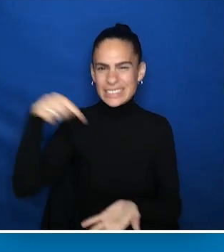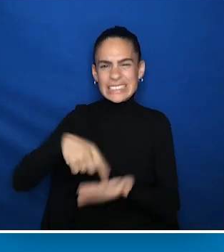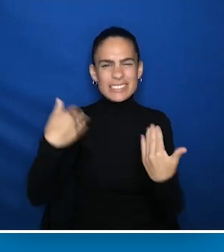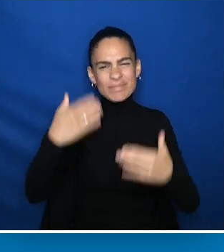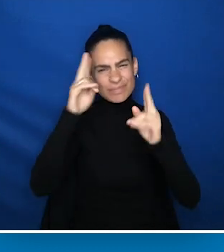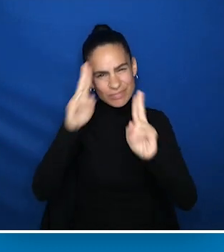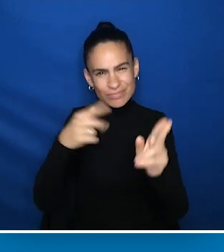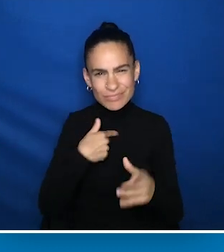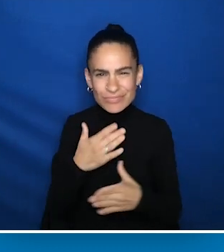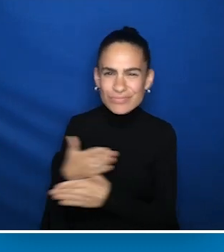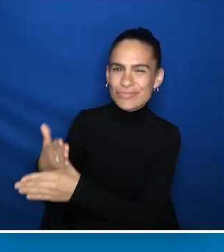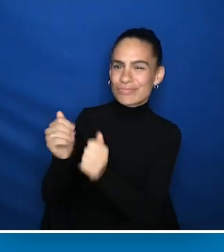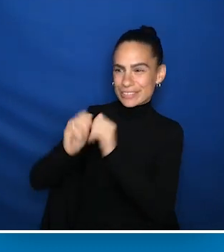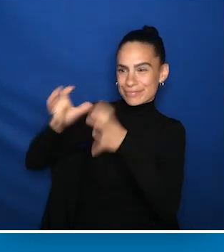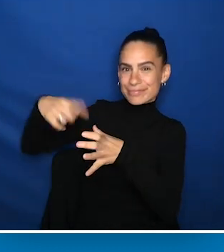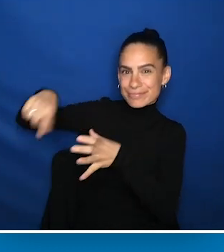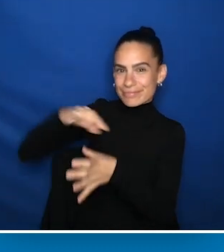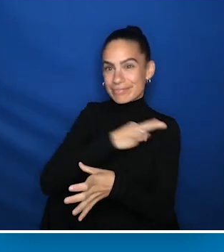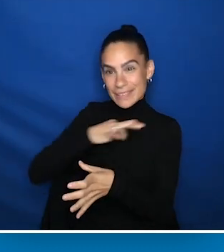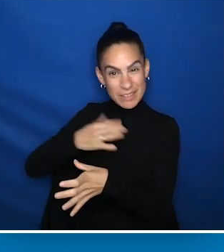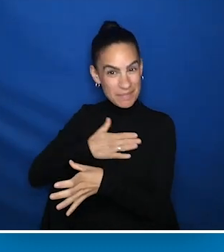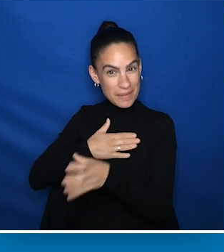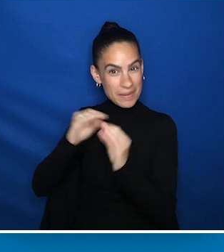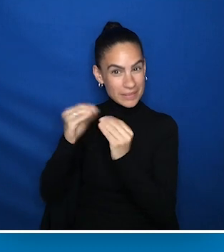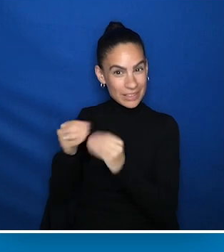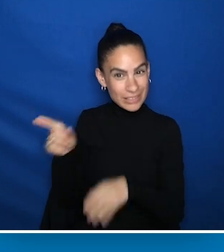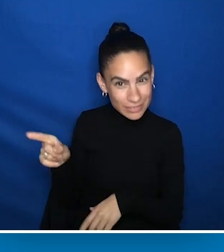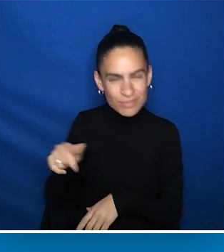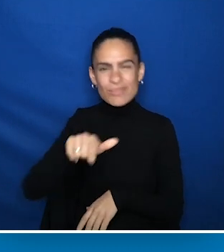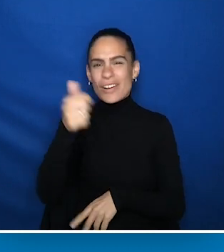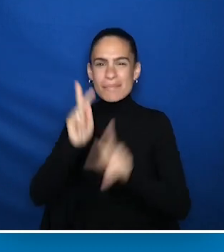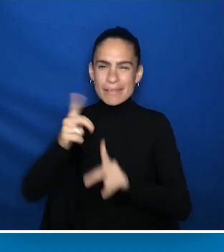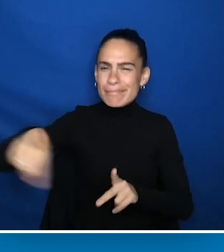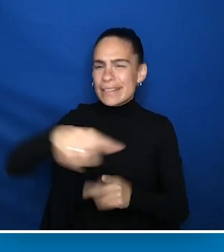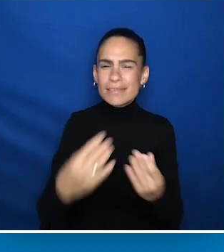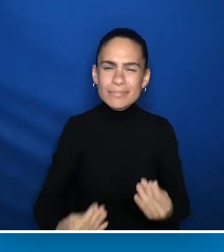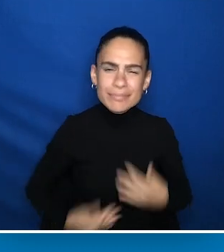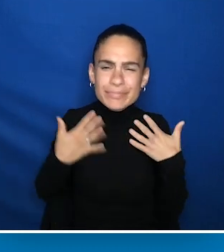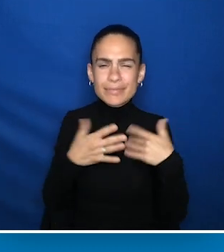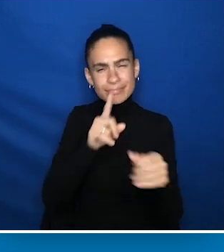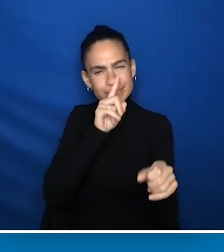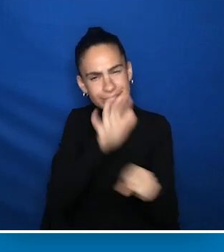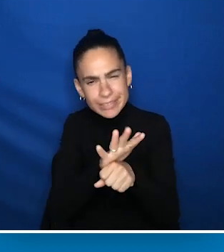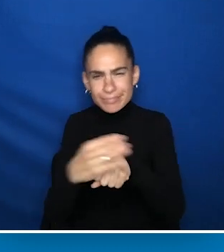and staff at PCORI and the many others who have inspired my shared commitment and shaped my thinking over the years